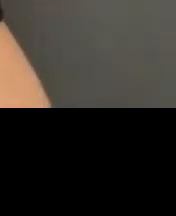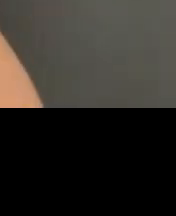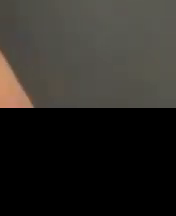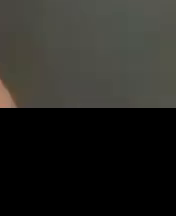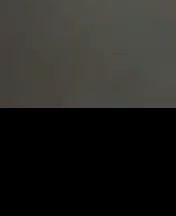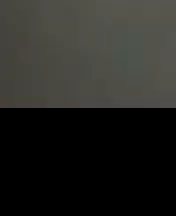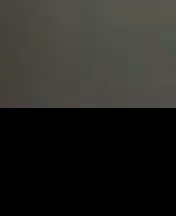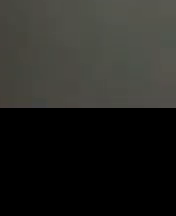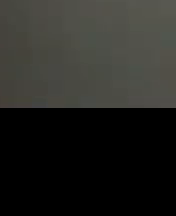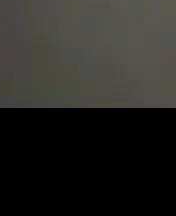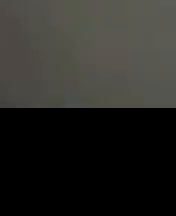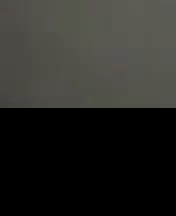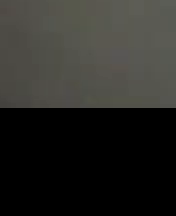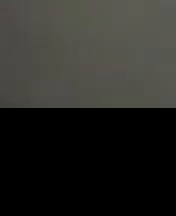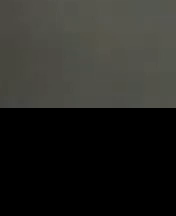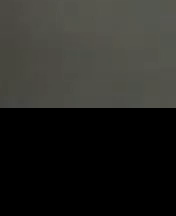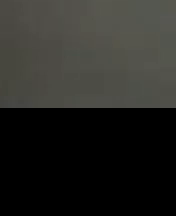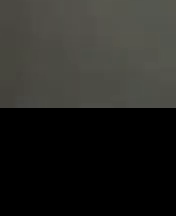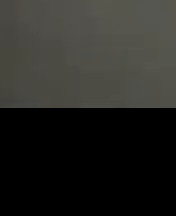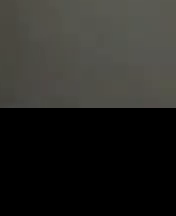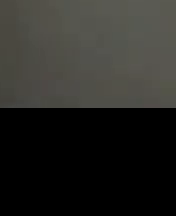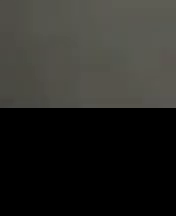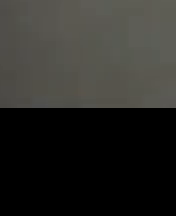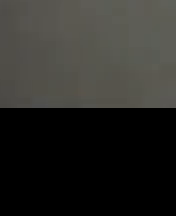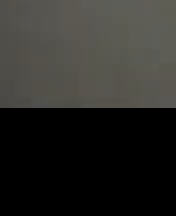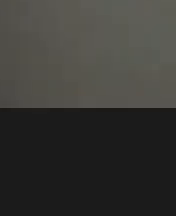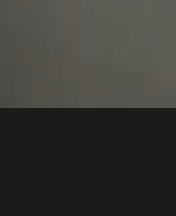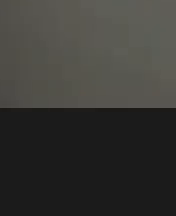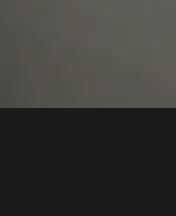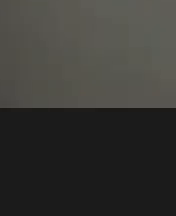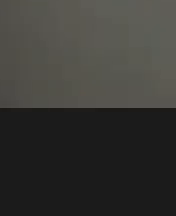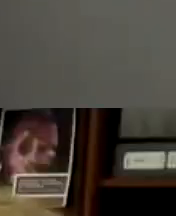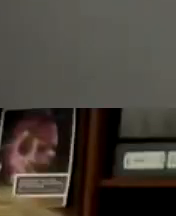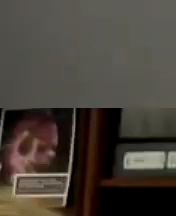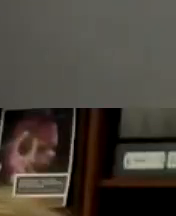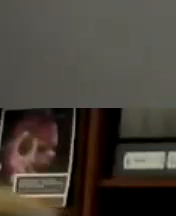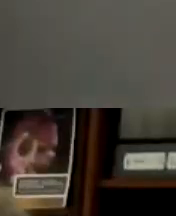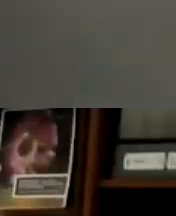all right well let's go ahead and bring on Kevin back on uh and kind of really turn it over him